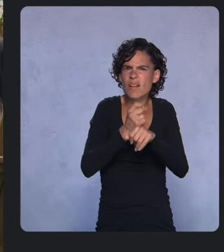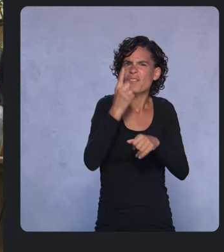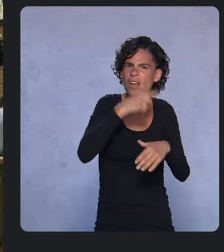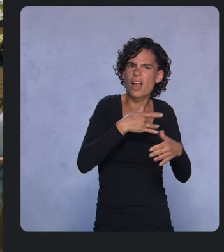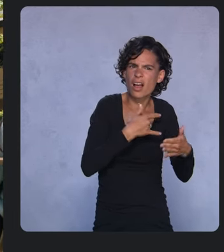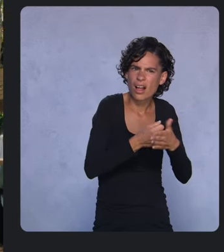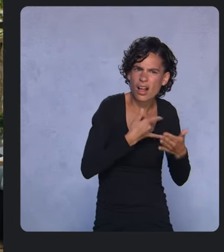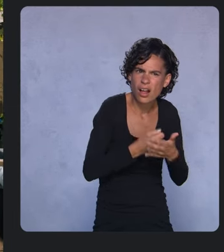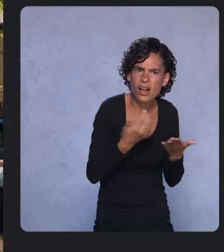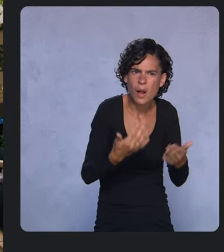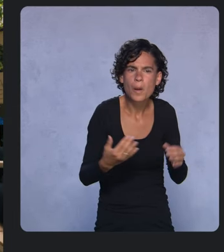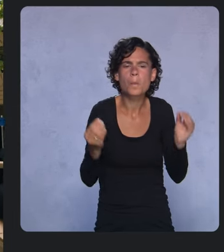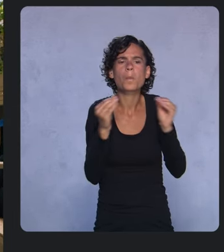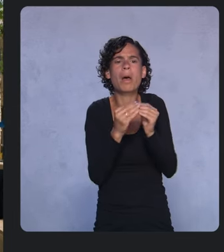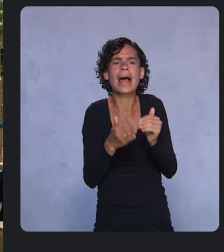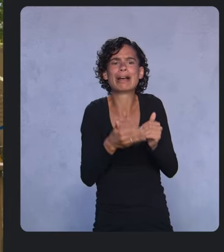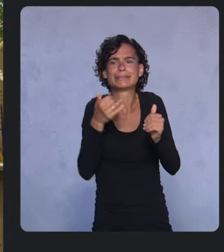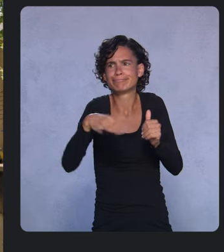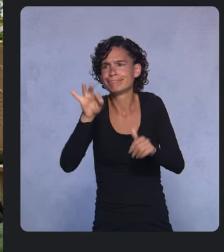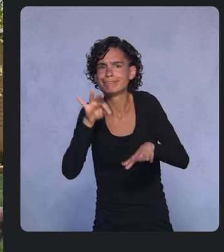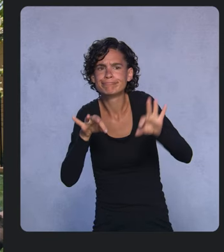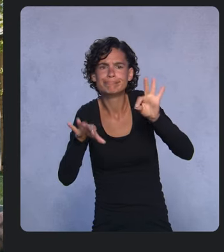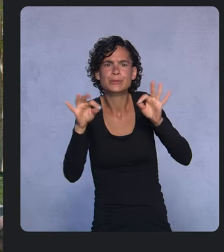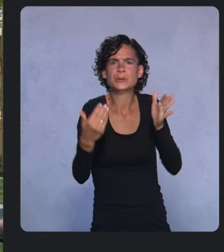on Google Play with some big updates coming to discoverability.